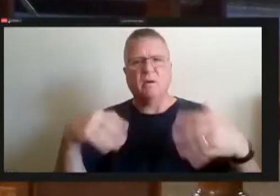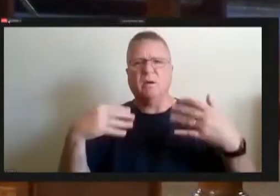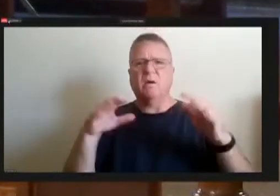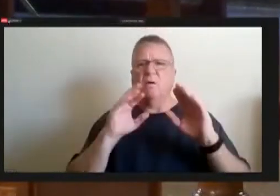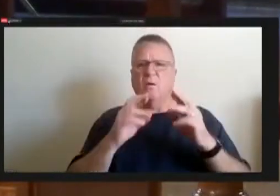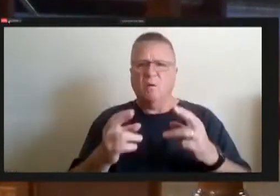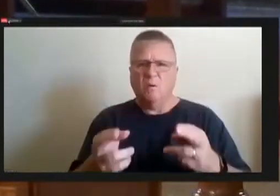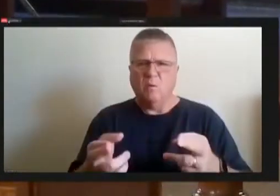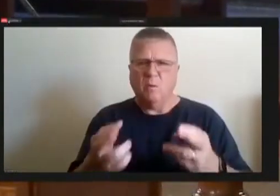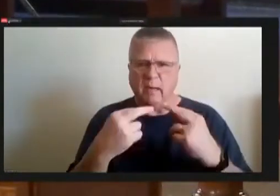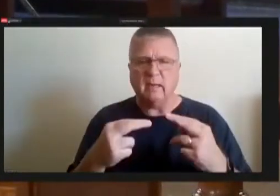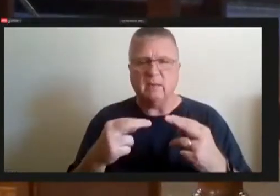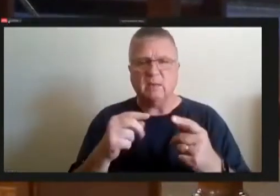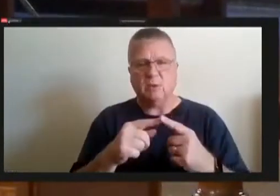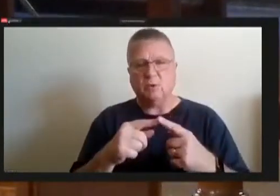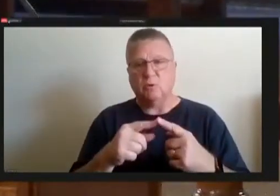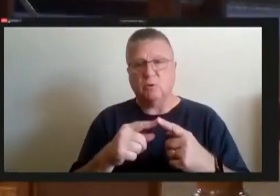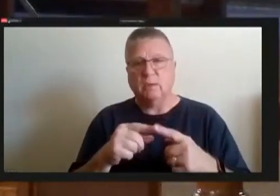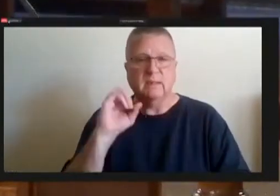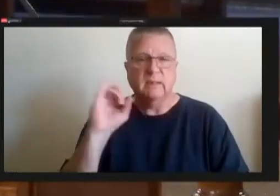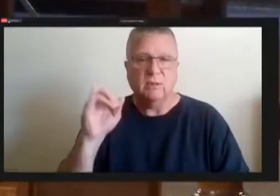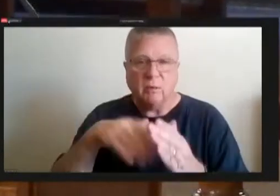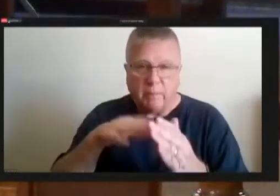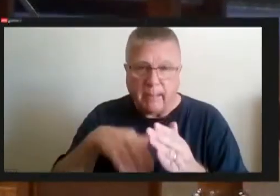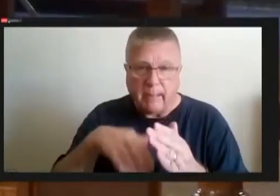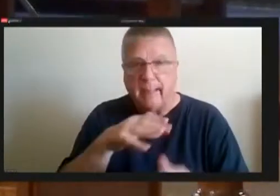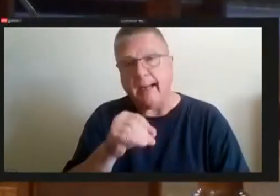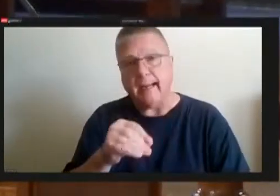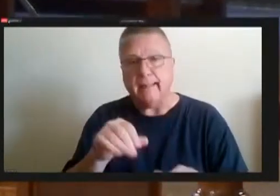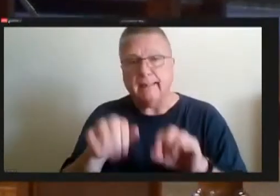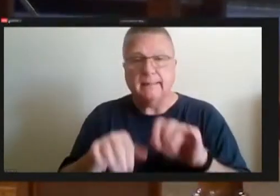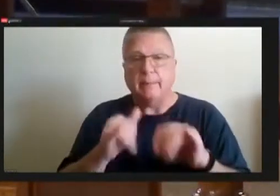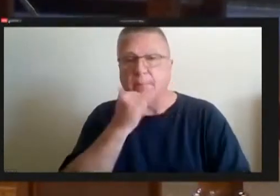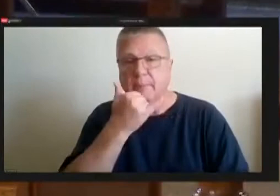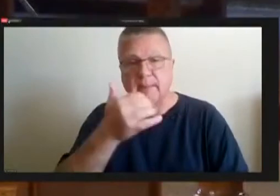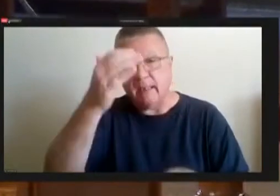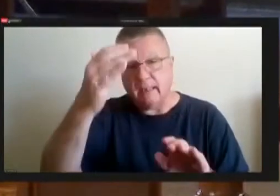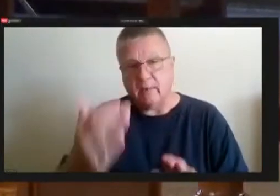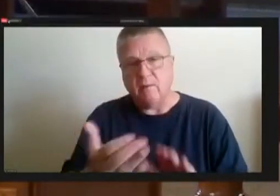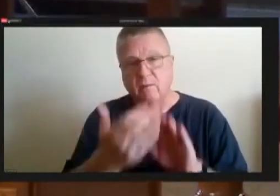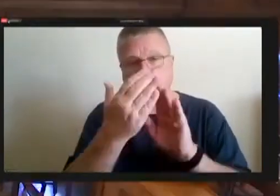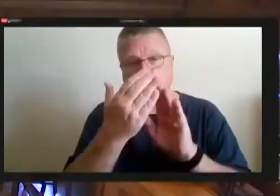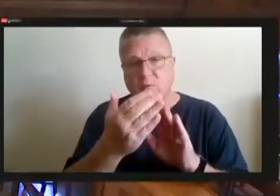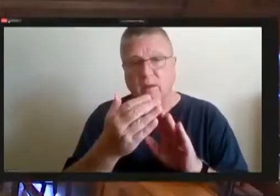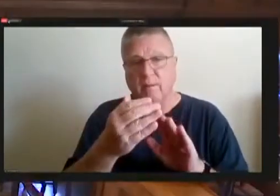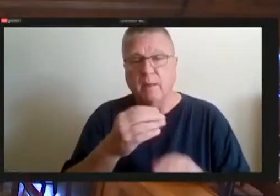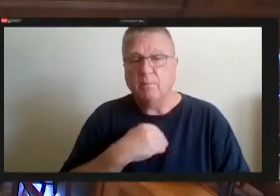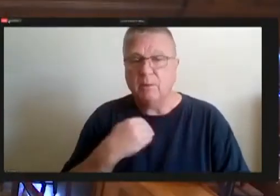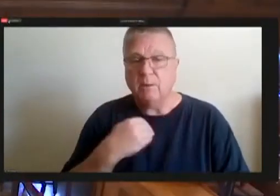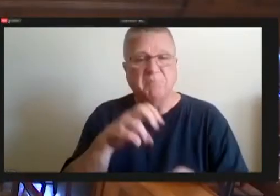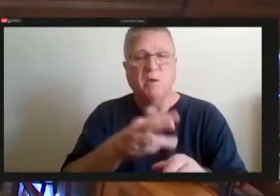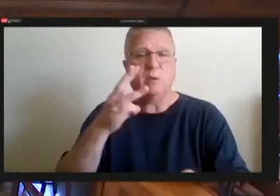front of members, which I apologize, I would draw the motion worker for Wednesday, was